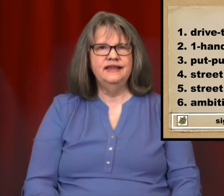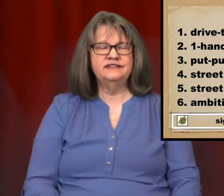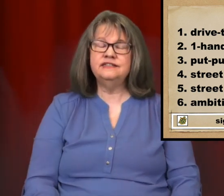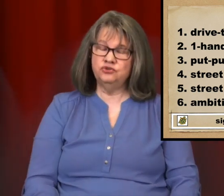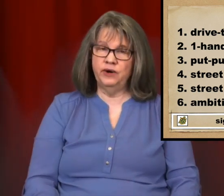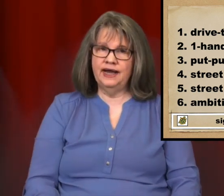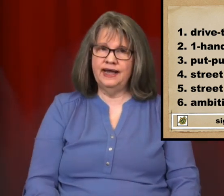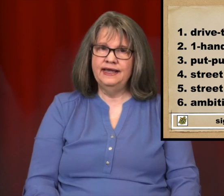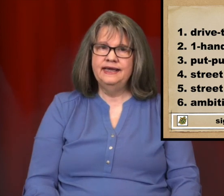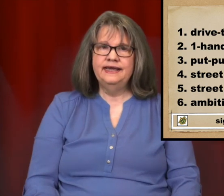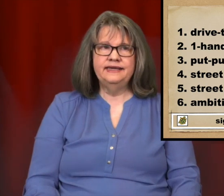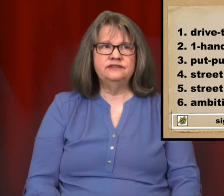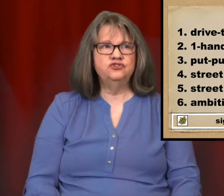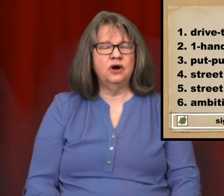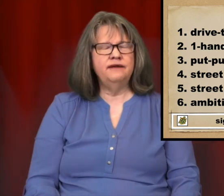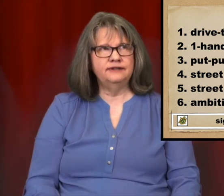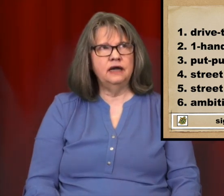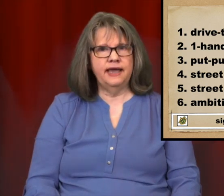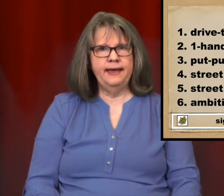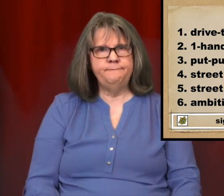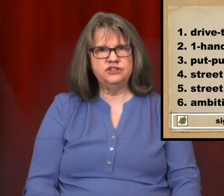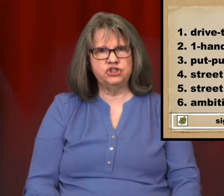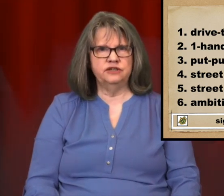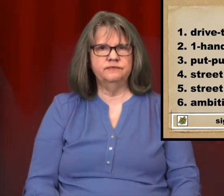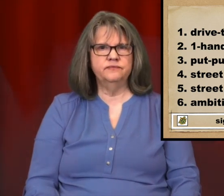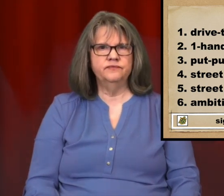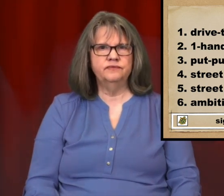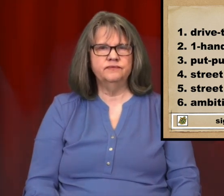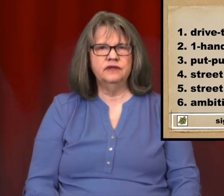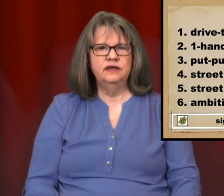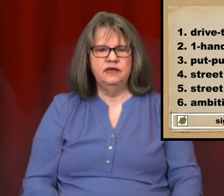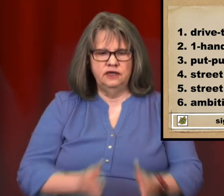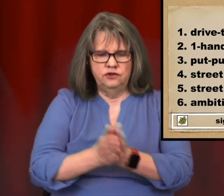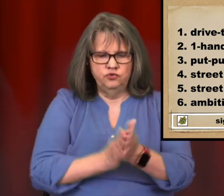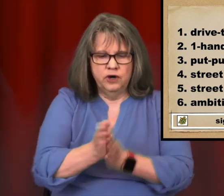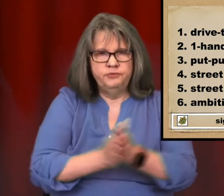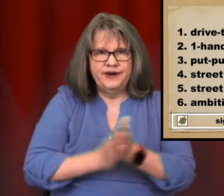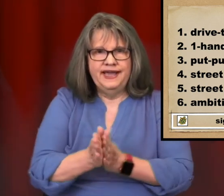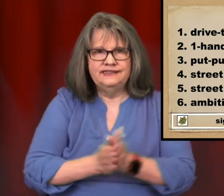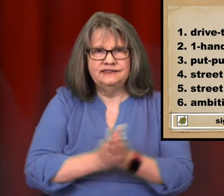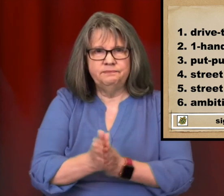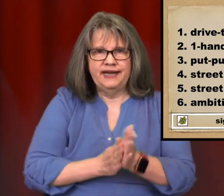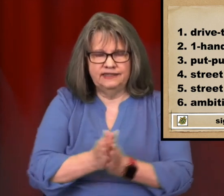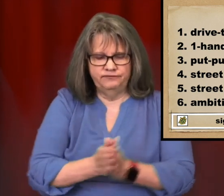The 6th way is a DRIVE, like ambition. You rub your hands back and forth